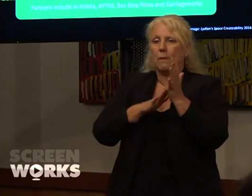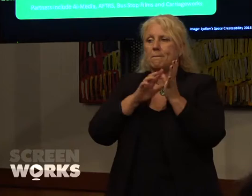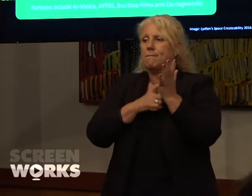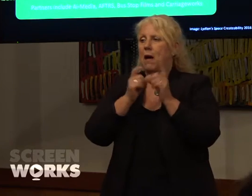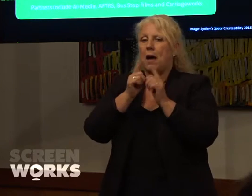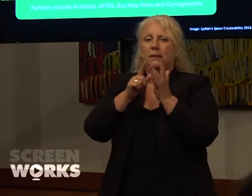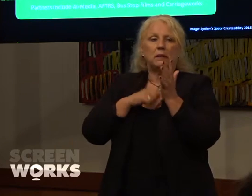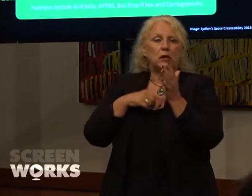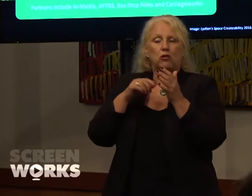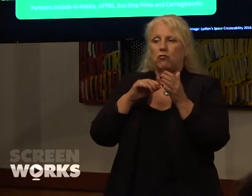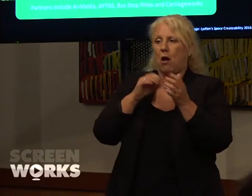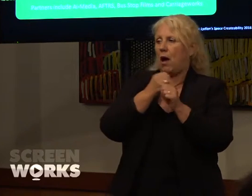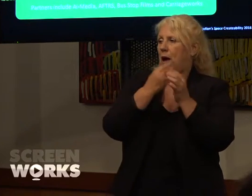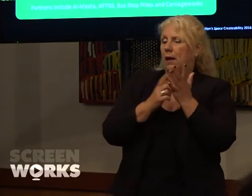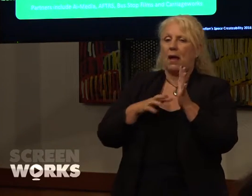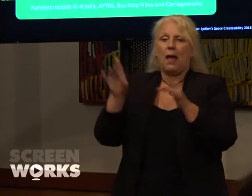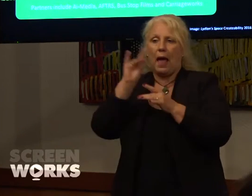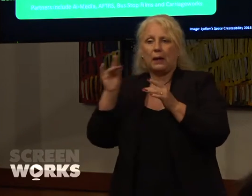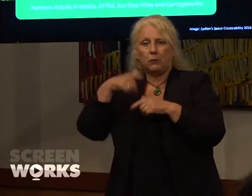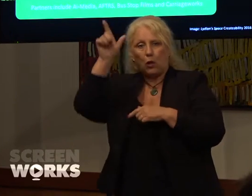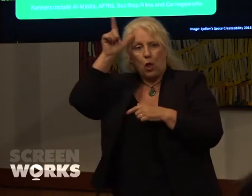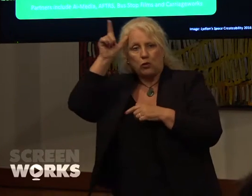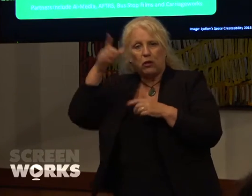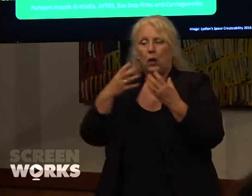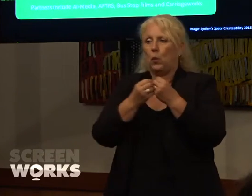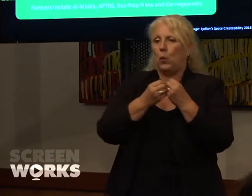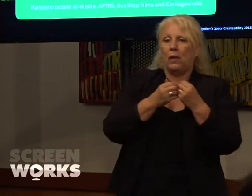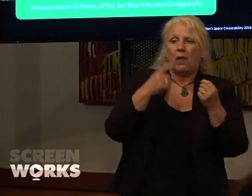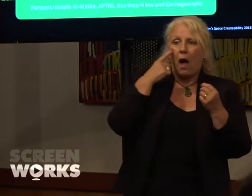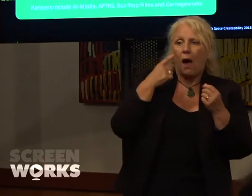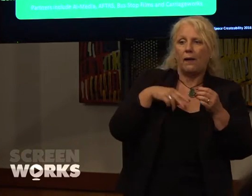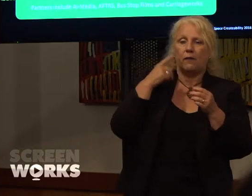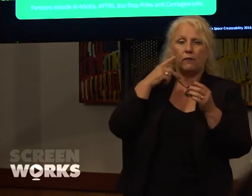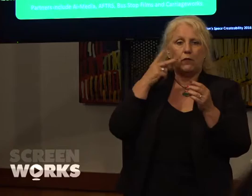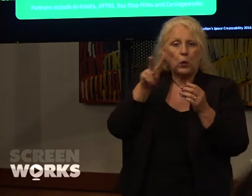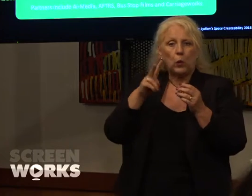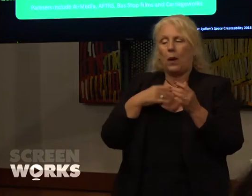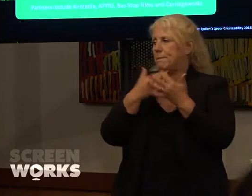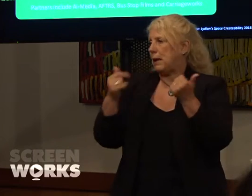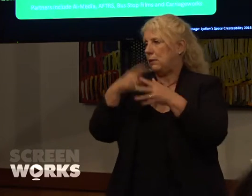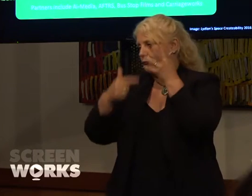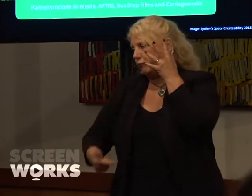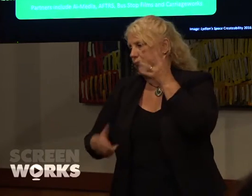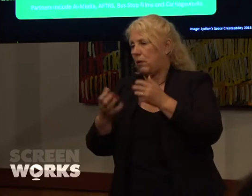With Animal Logic, with Seesaw, with Foxtel with Iview and many more. Our experience in getting these productions